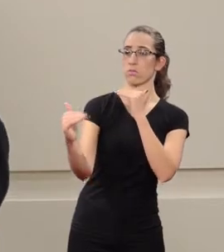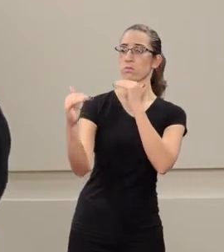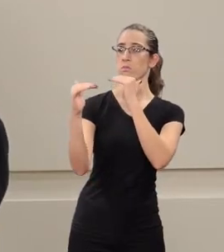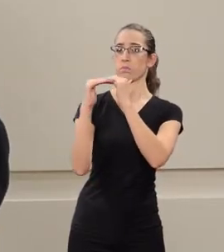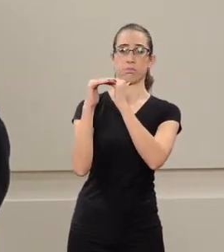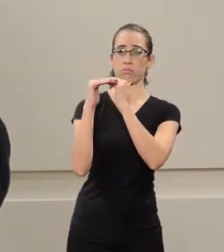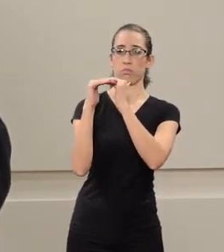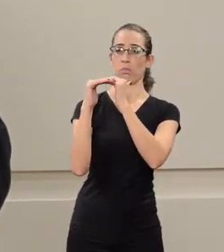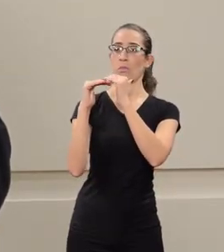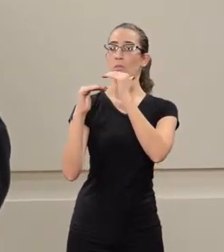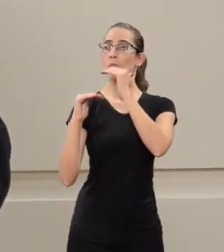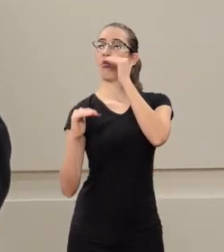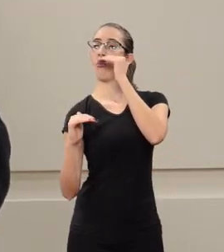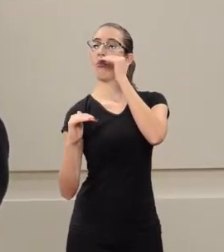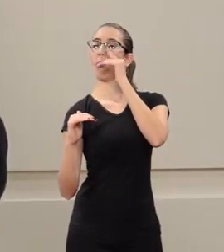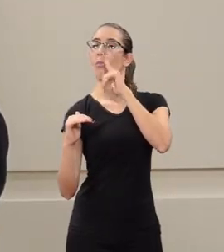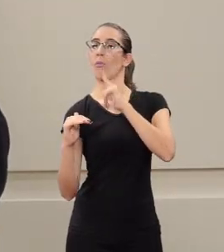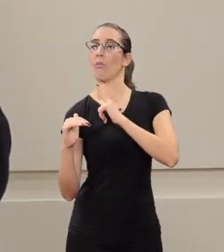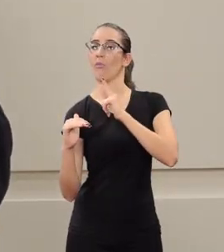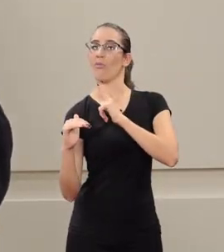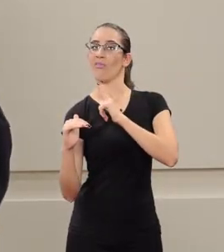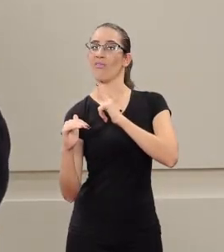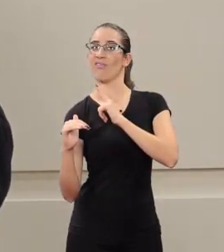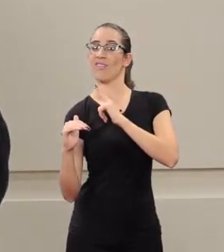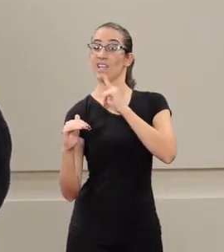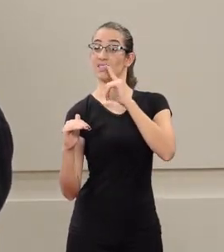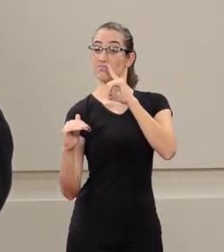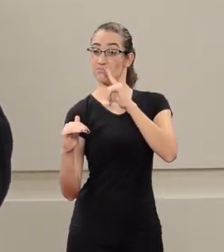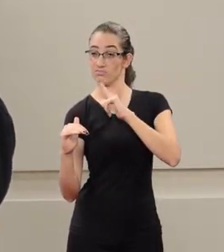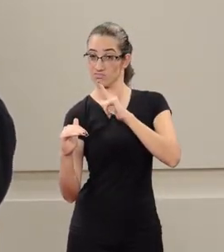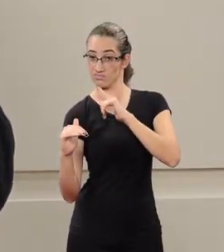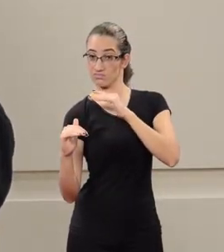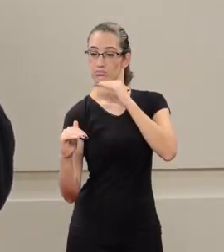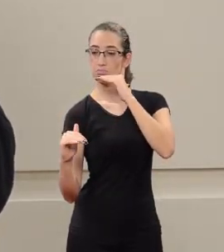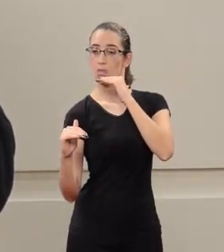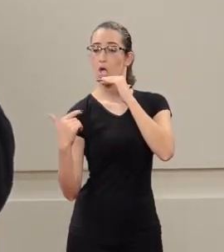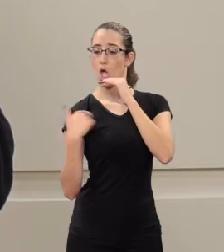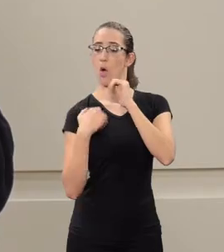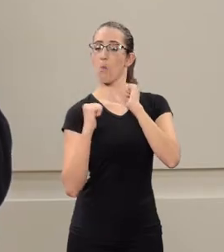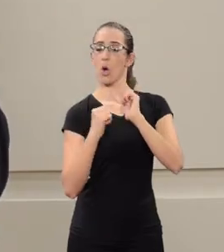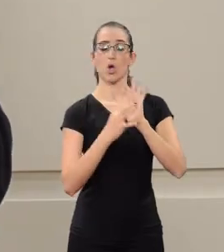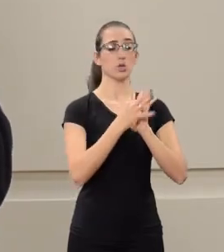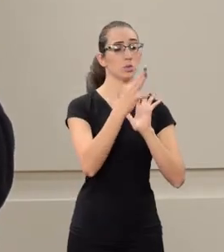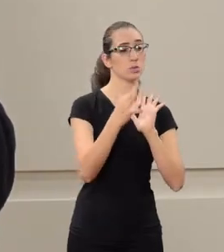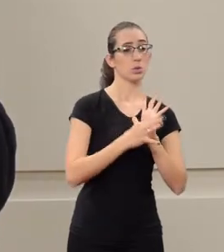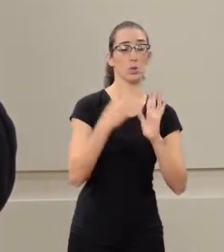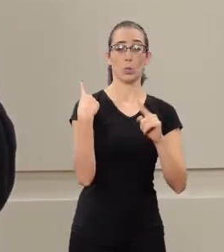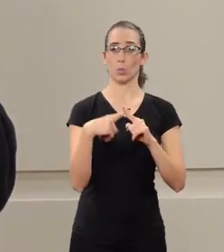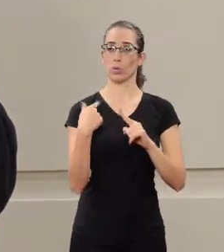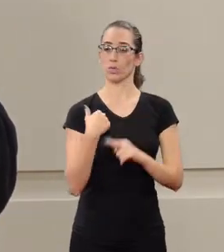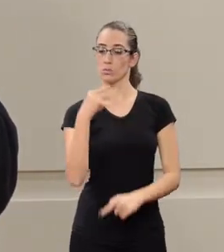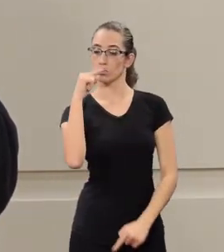of superiority, and it allows me to say, as I have my opinion for being superior,